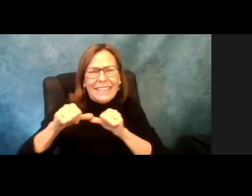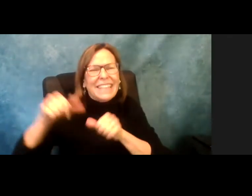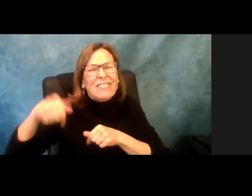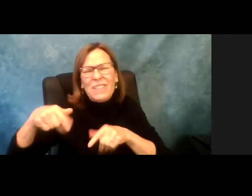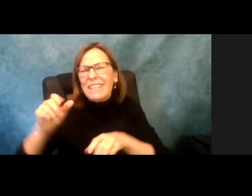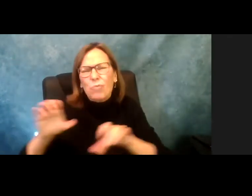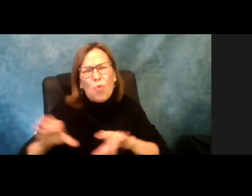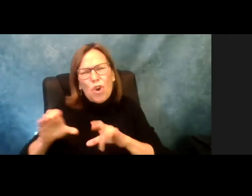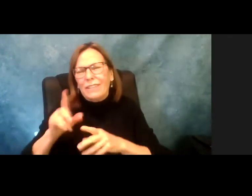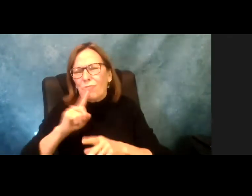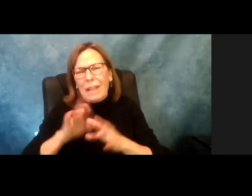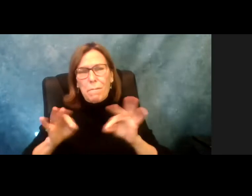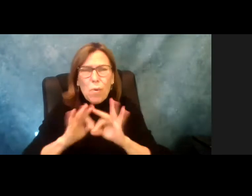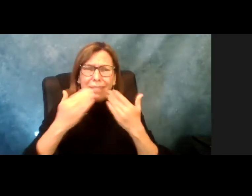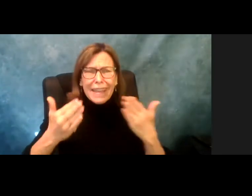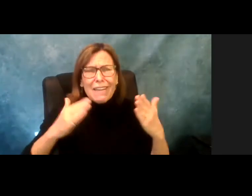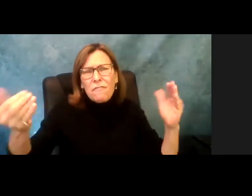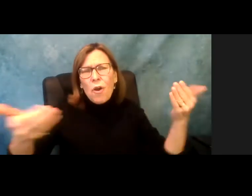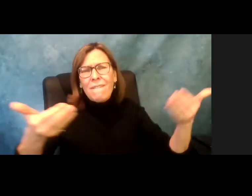continue to do this